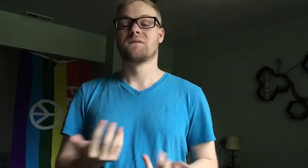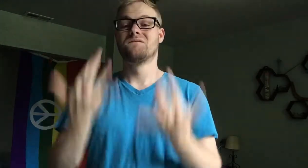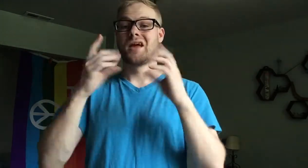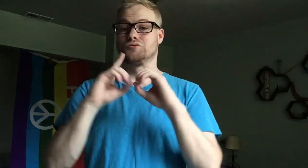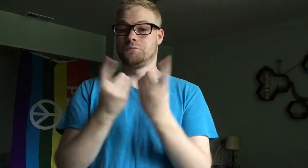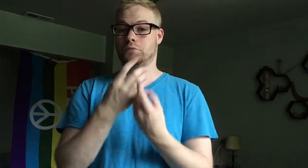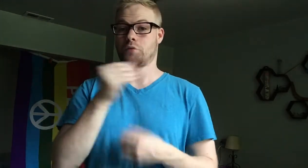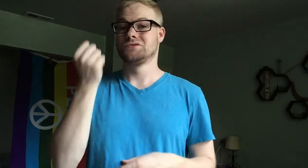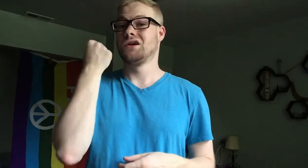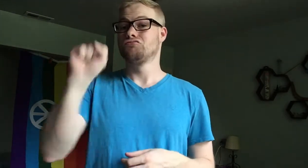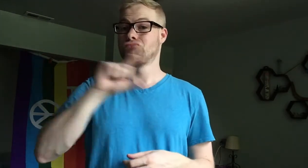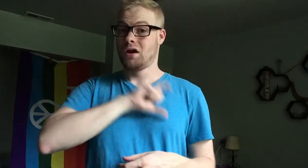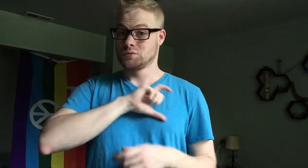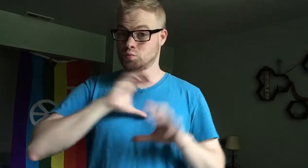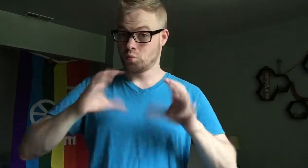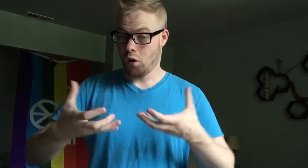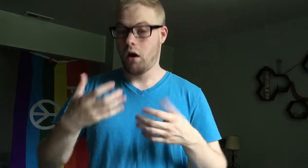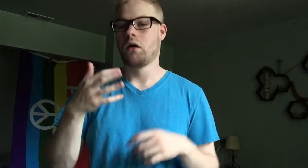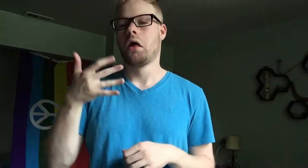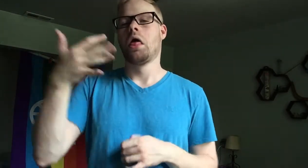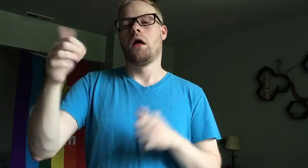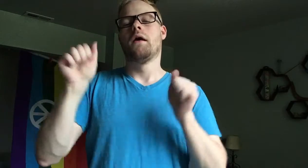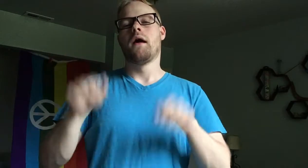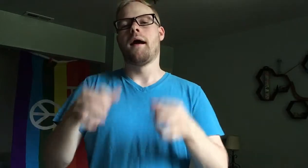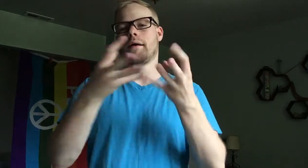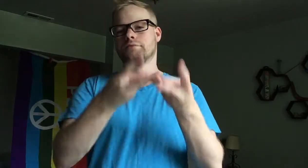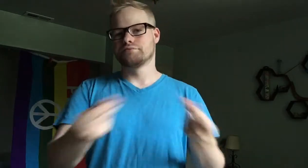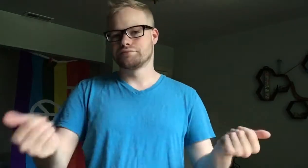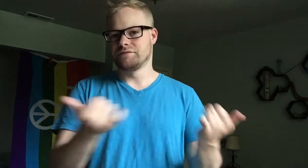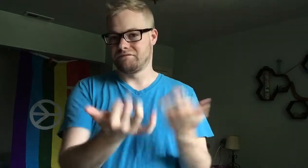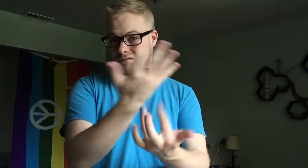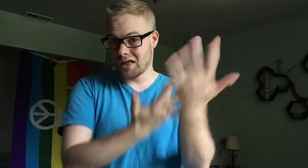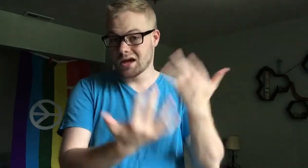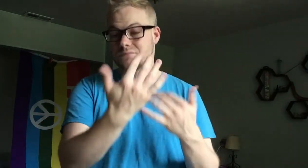The fire department and a riot squad were eventually able to douse the flames,